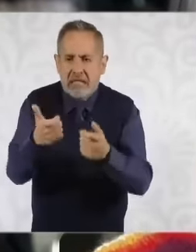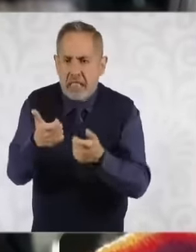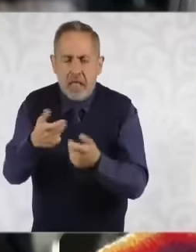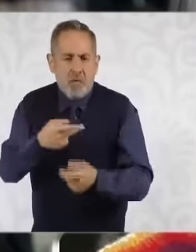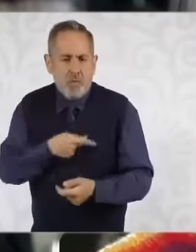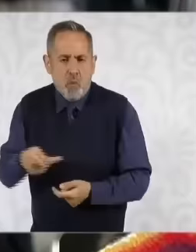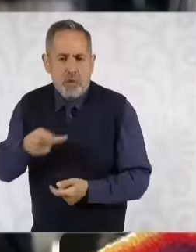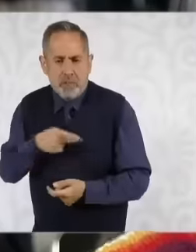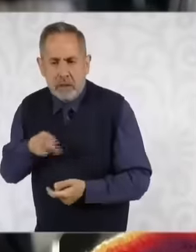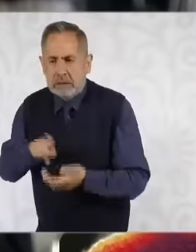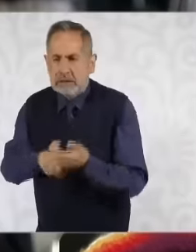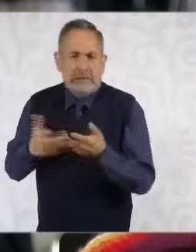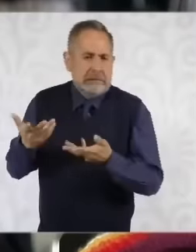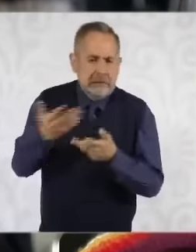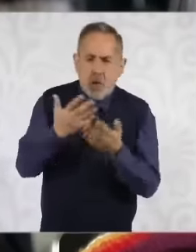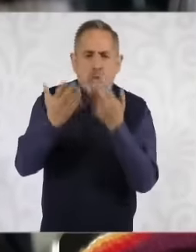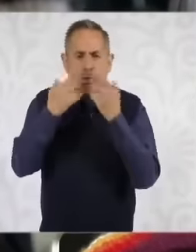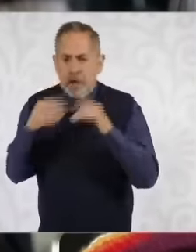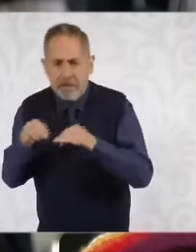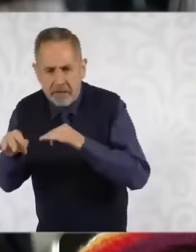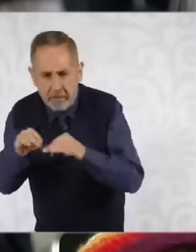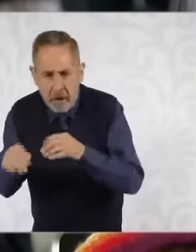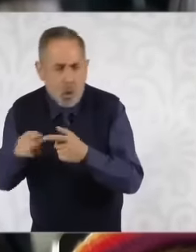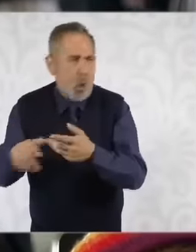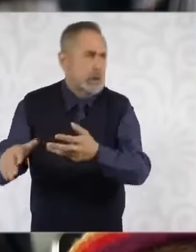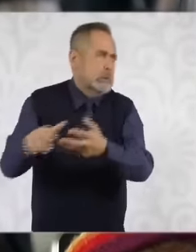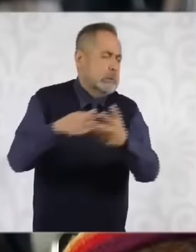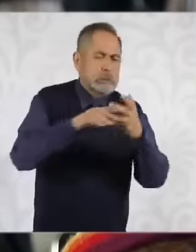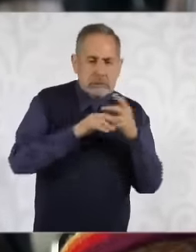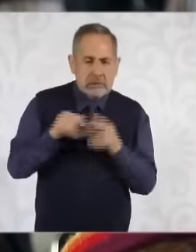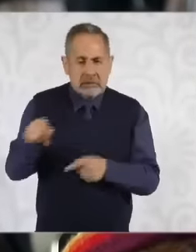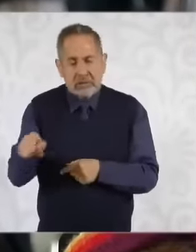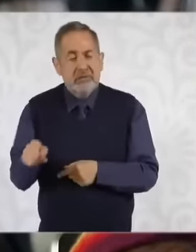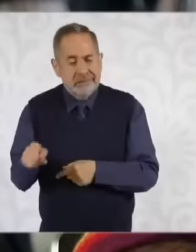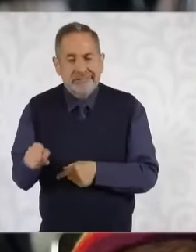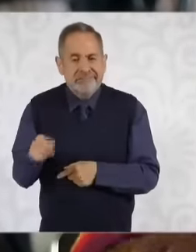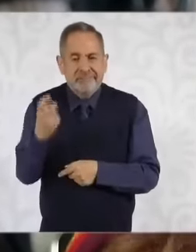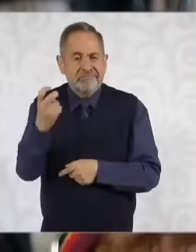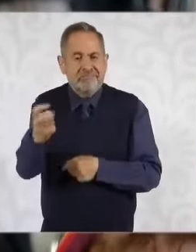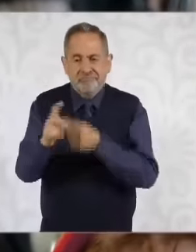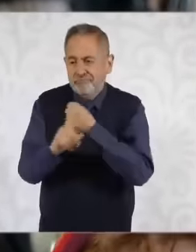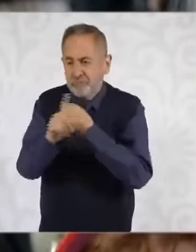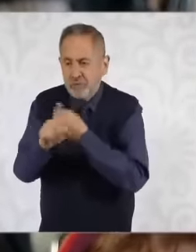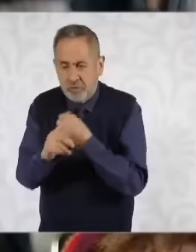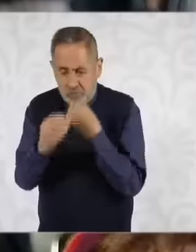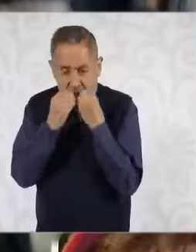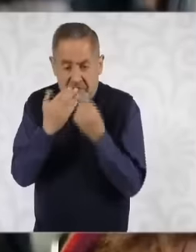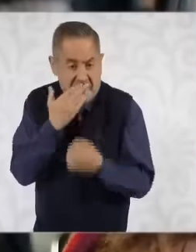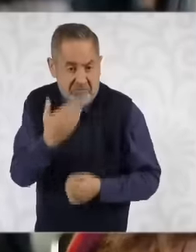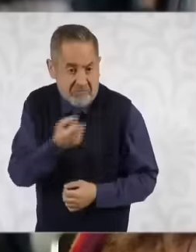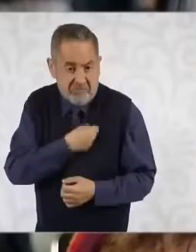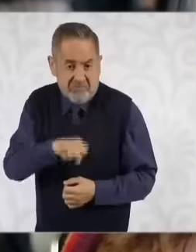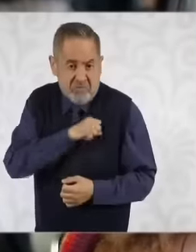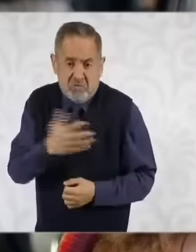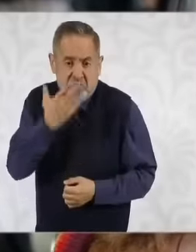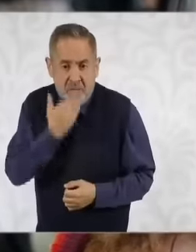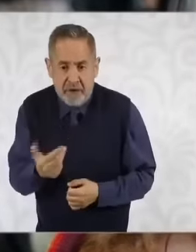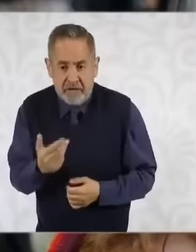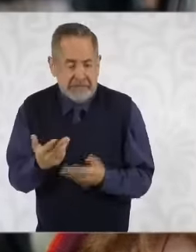and lack of employment are structural causes of food insecurity. Food insecurity